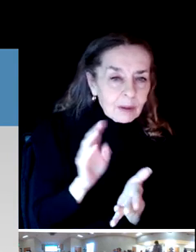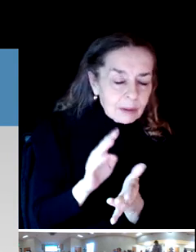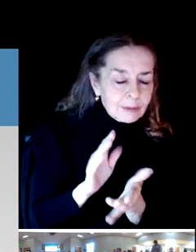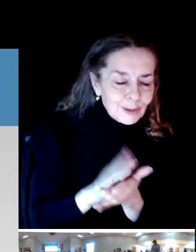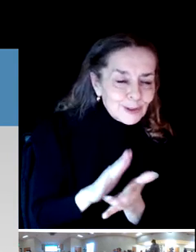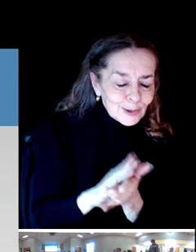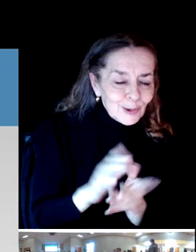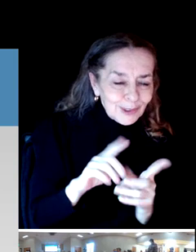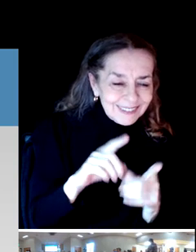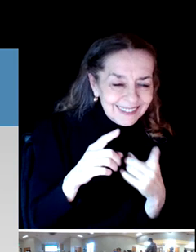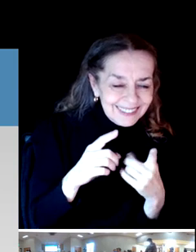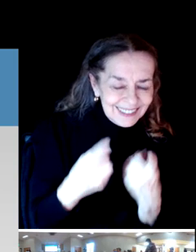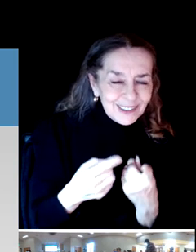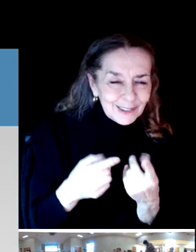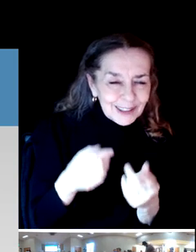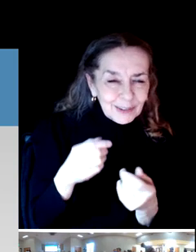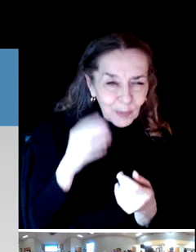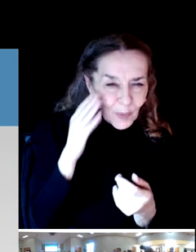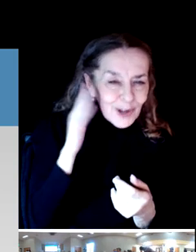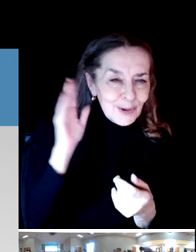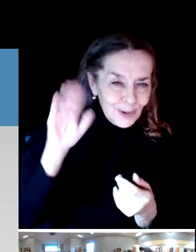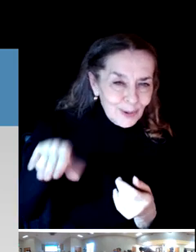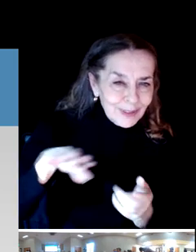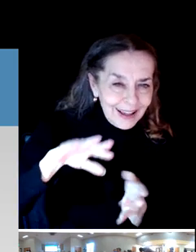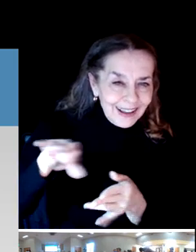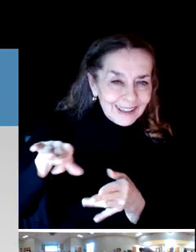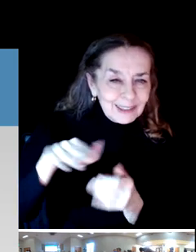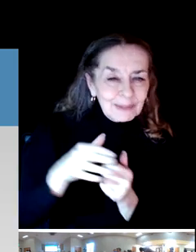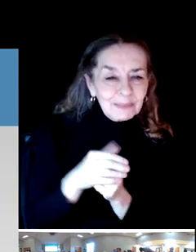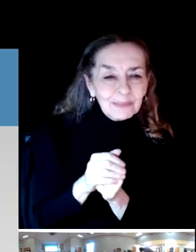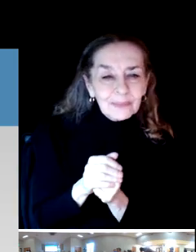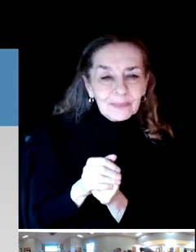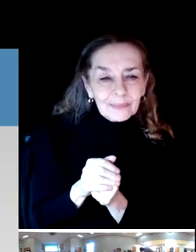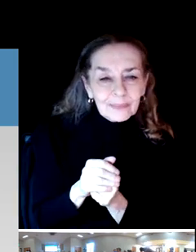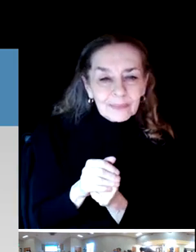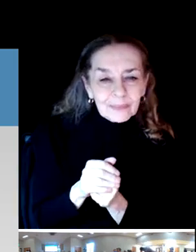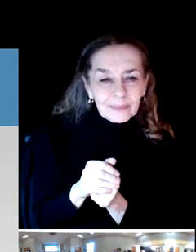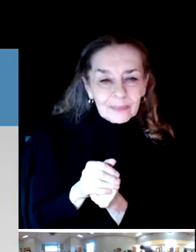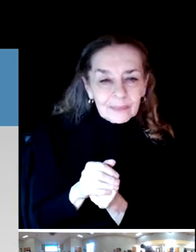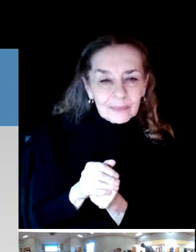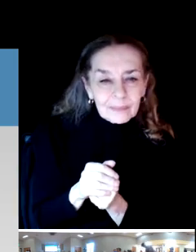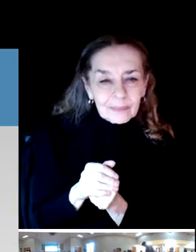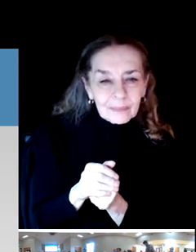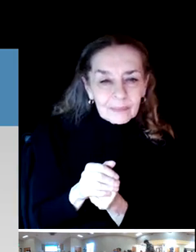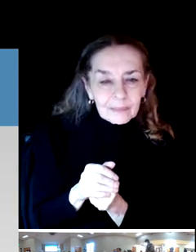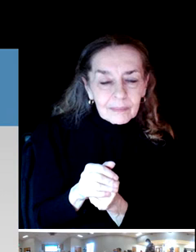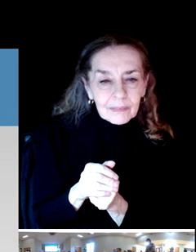And we all know that. So we go down through the list.